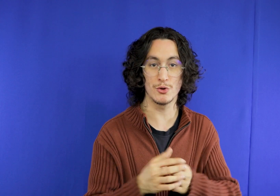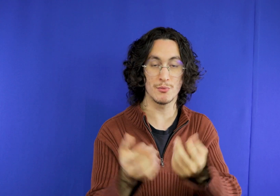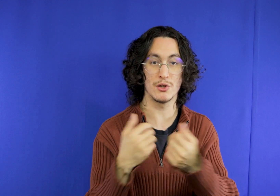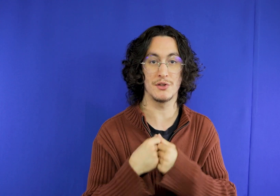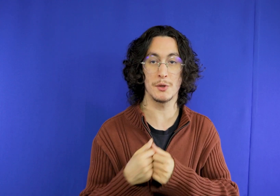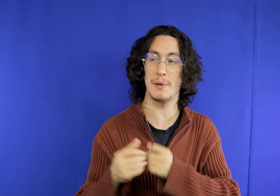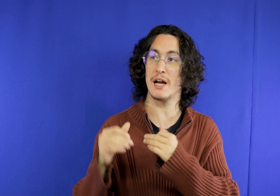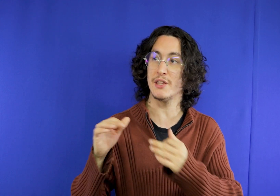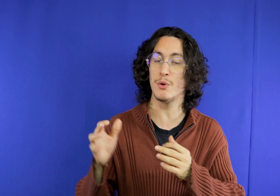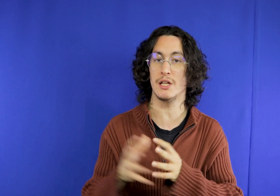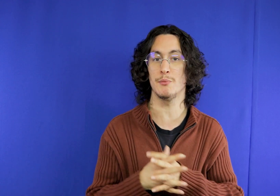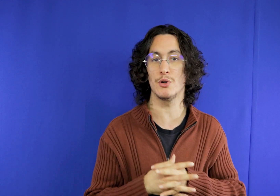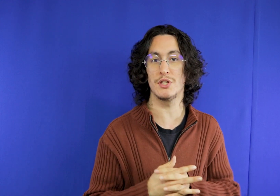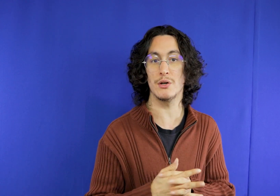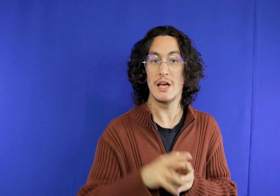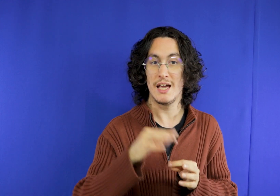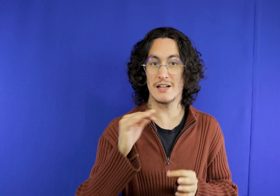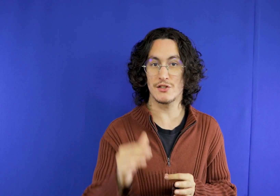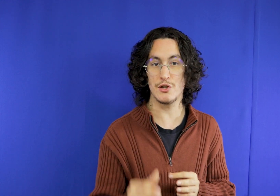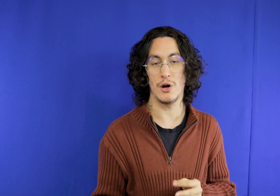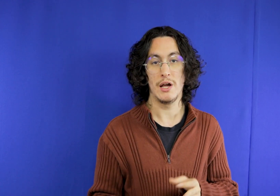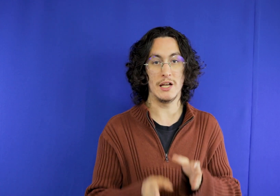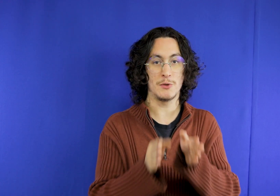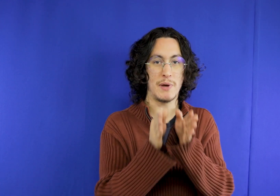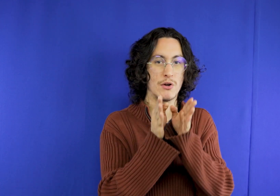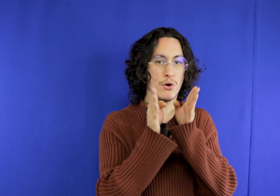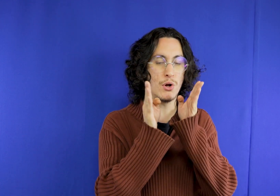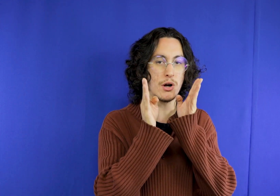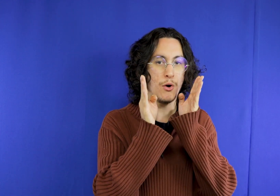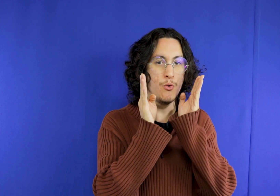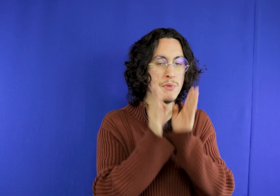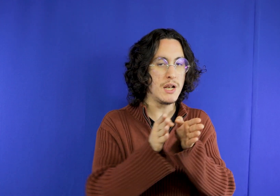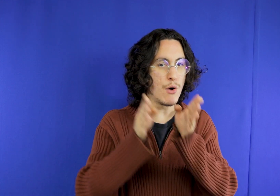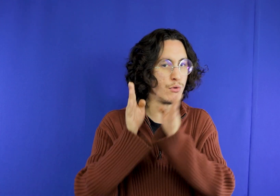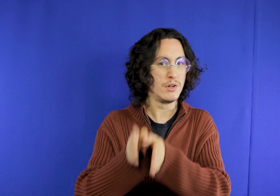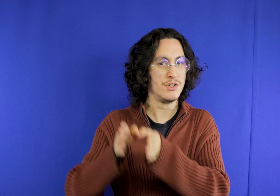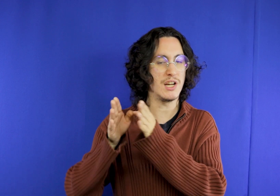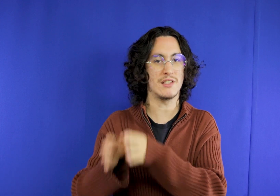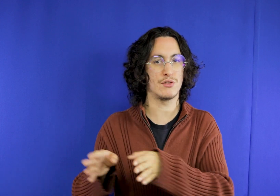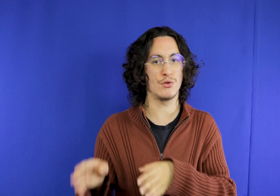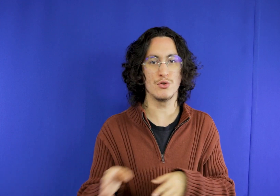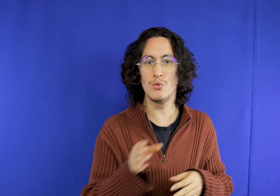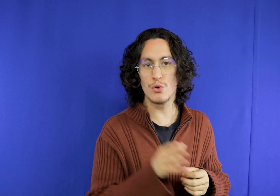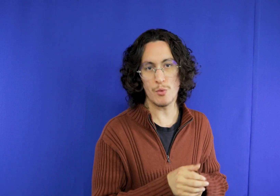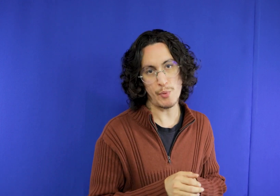If you take a look at my itinerary, this is how they take it and put a million attractions in